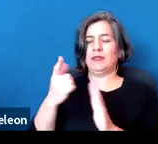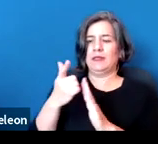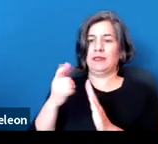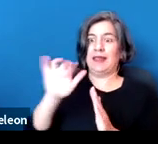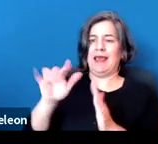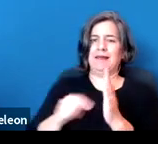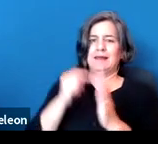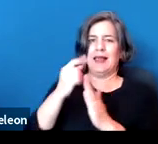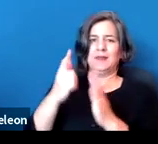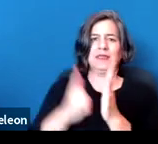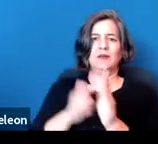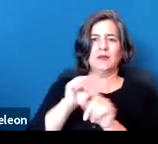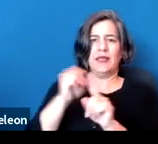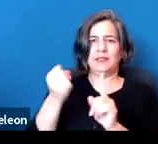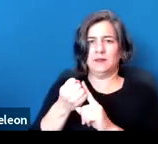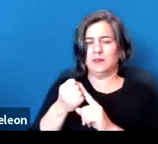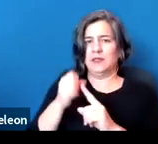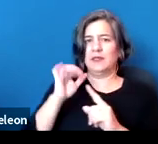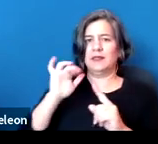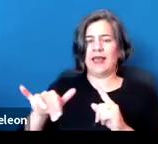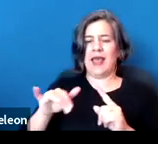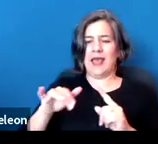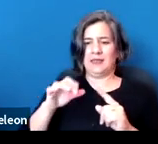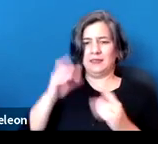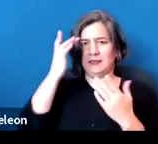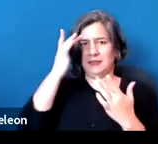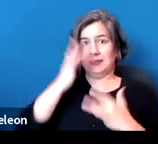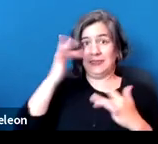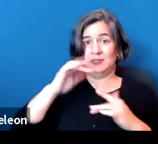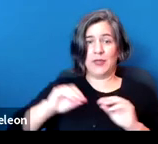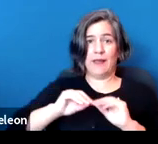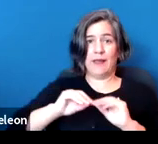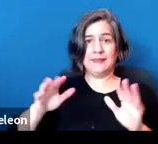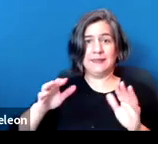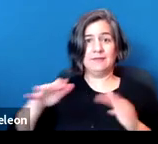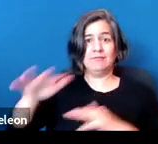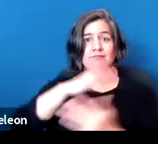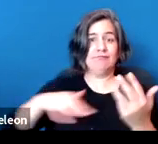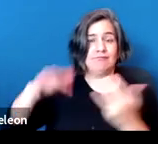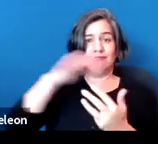on whether communicable diseases are statutory disabilities arose